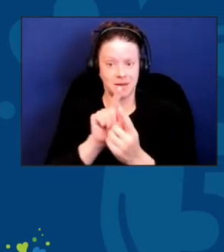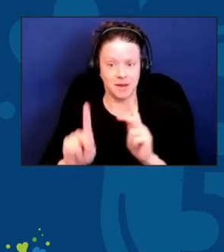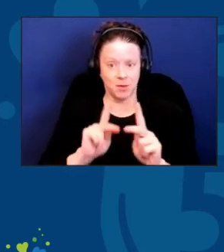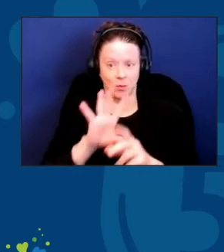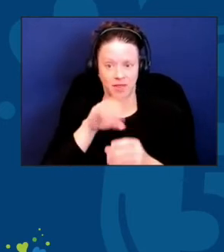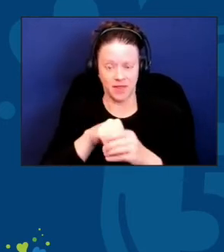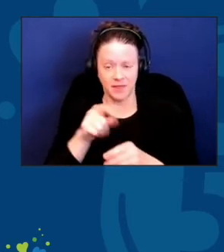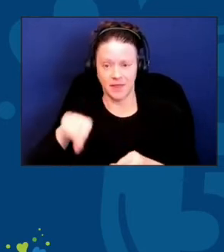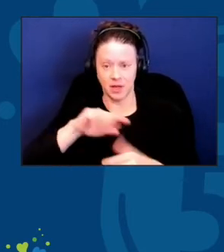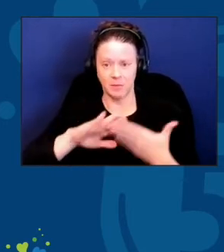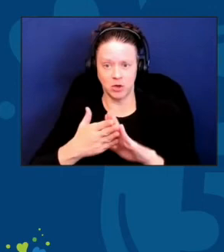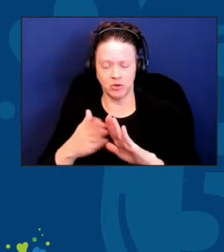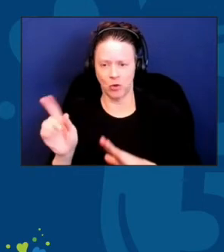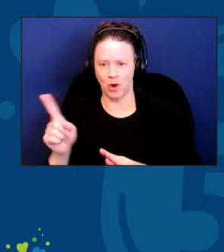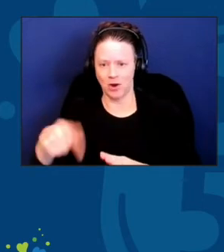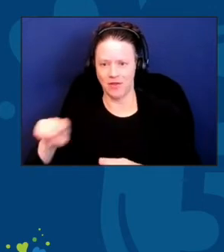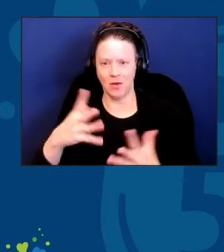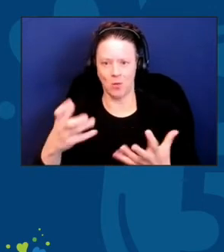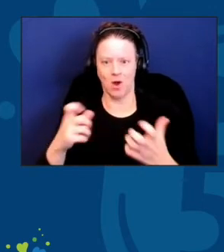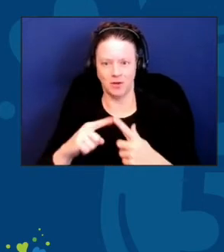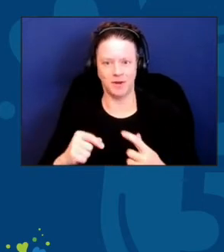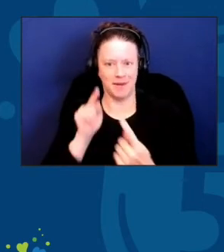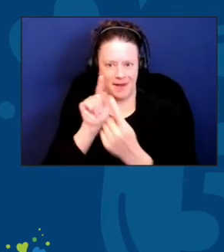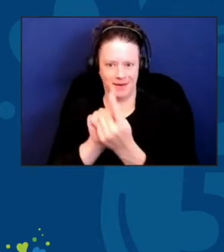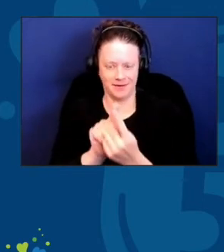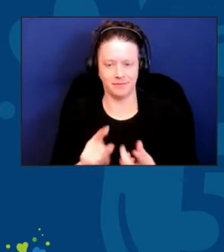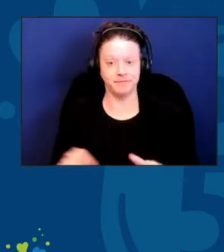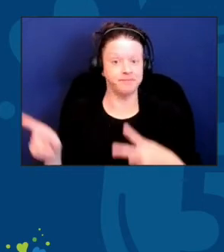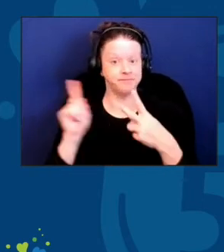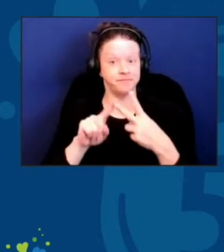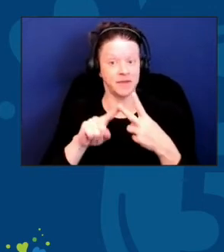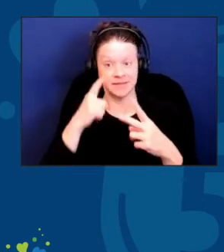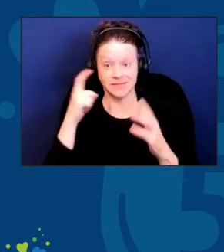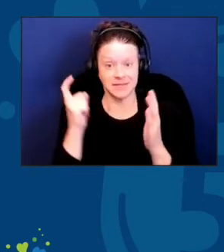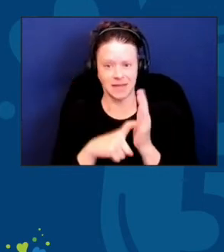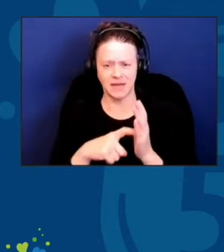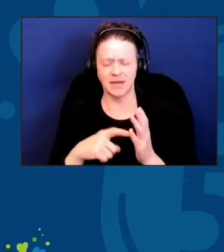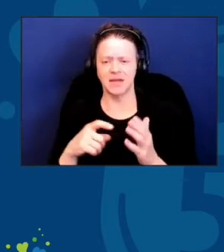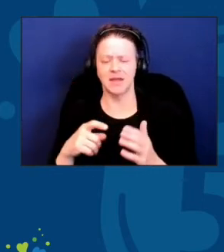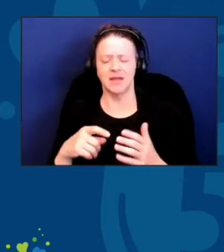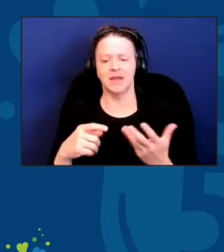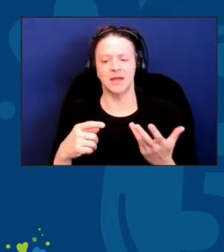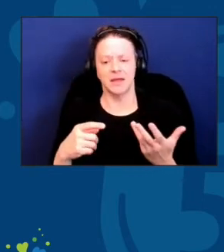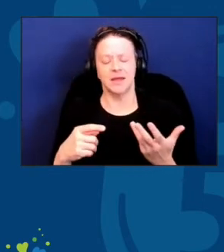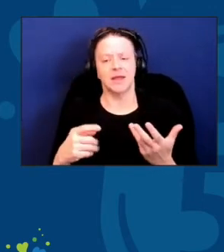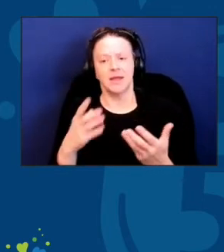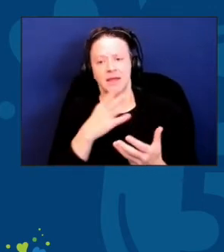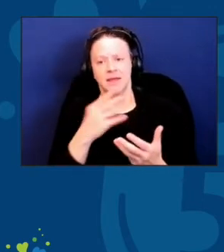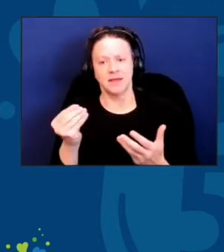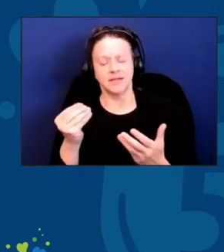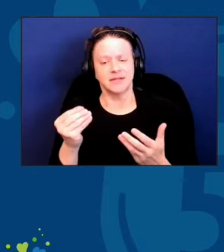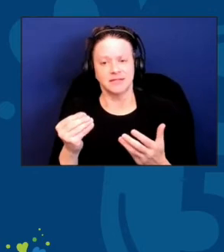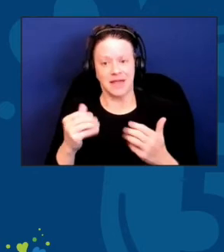Second is the recognition that it is lifespan that is greater than health span.